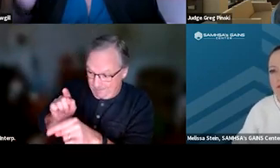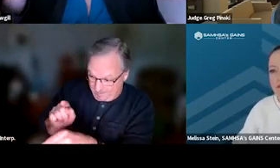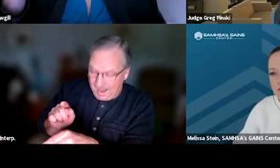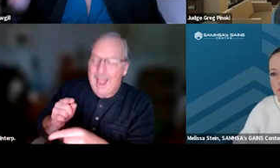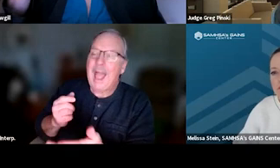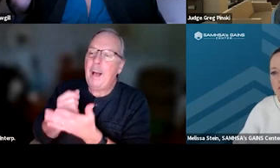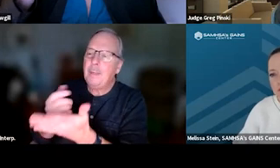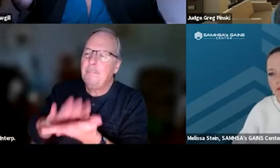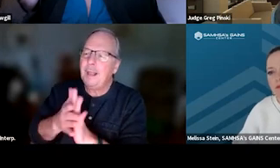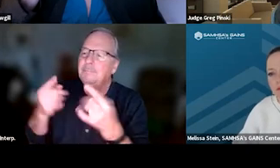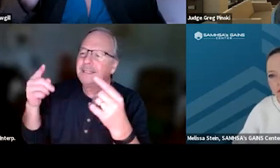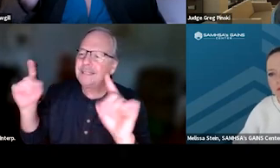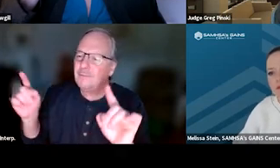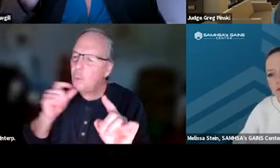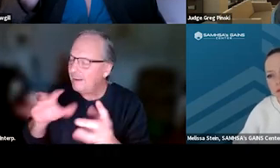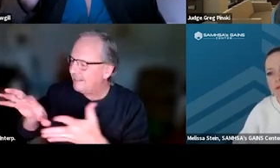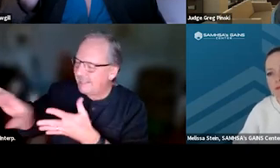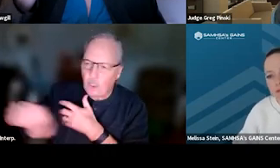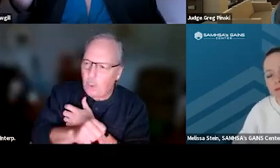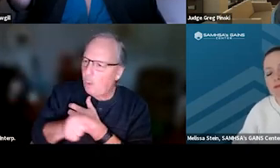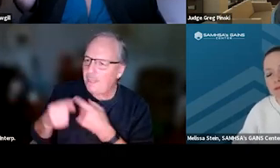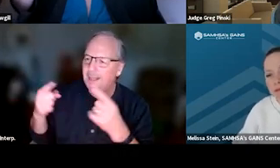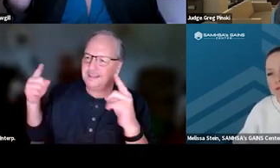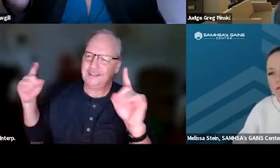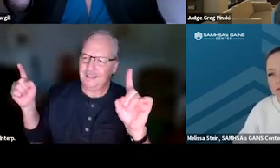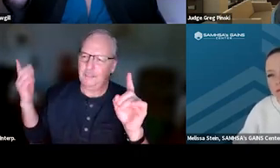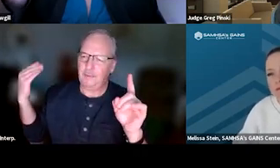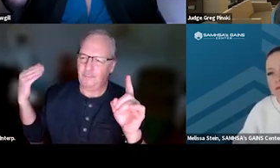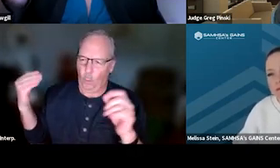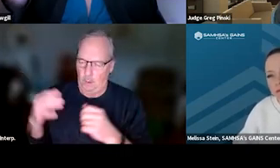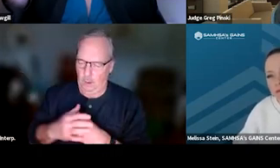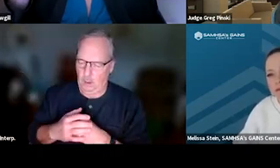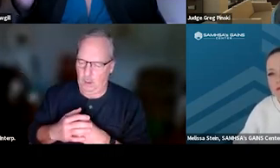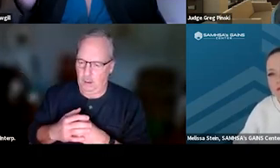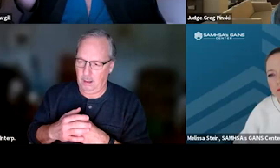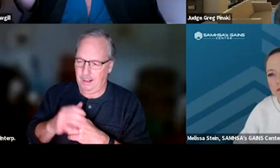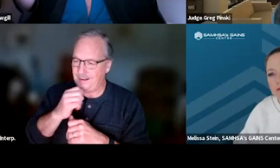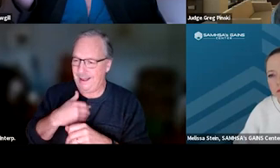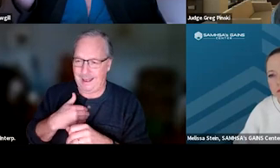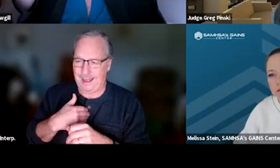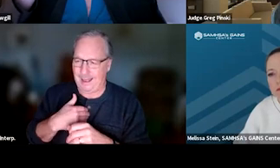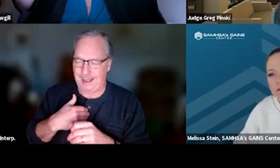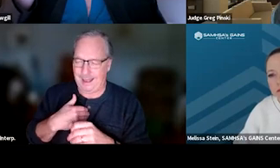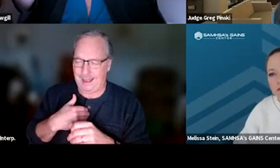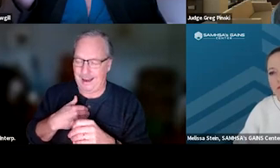and we don't need to take away what they've succeeded at. Again, they haven't had very many successful things.